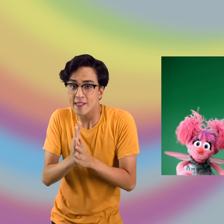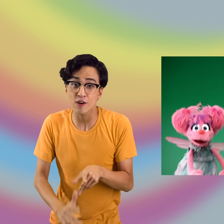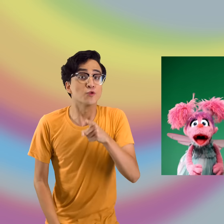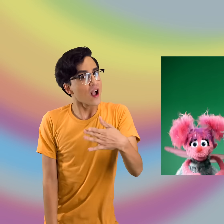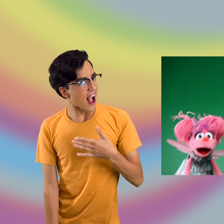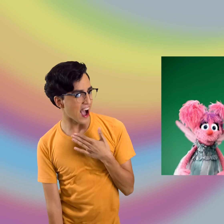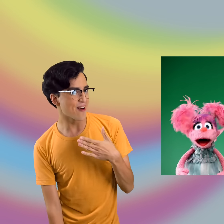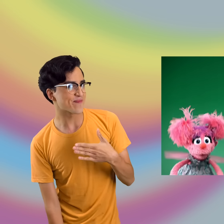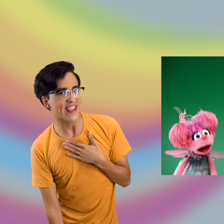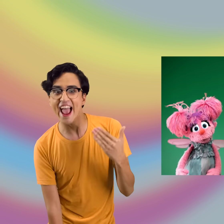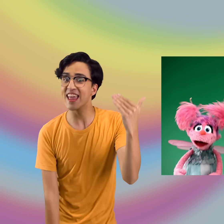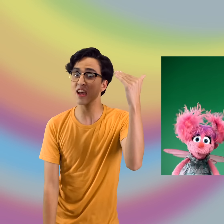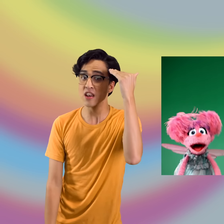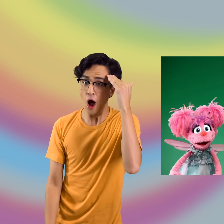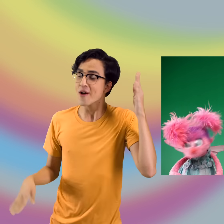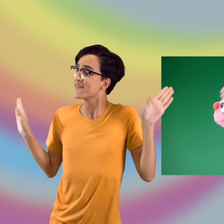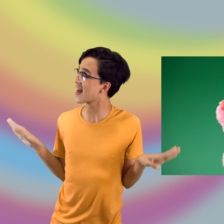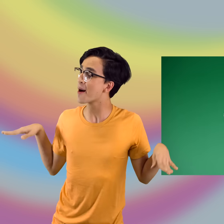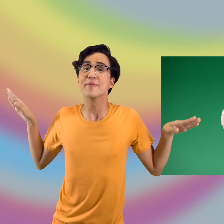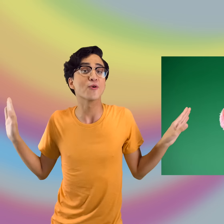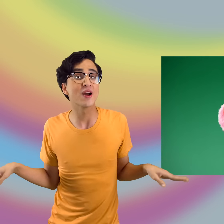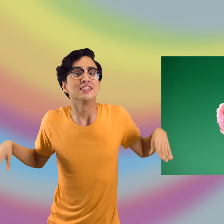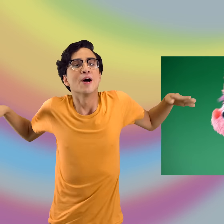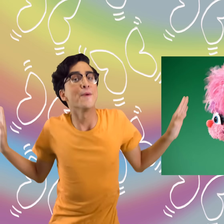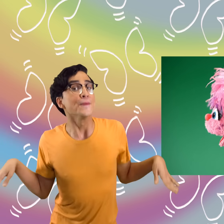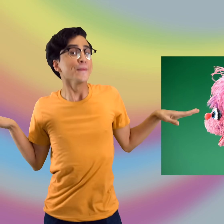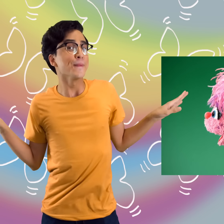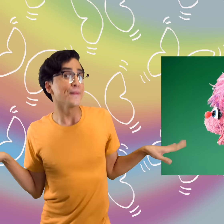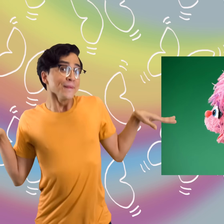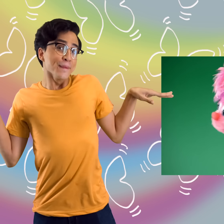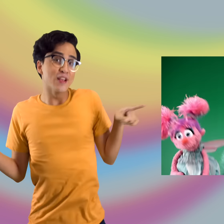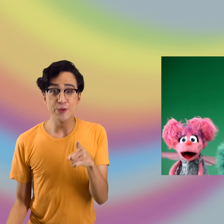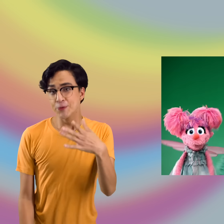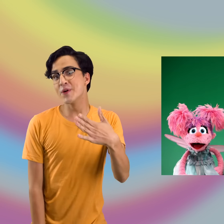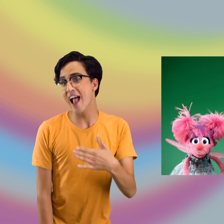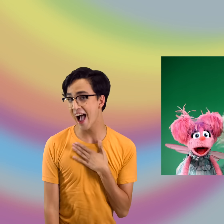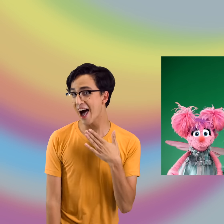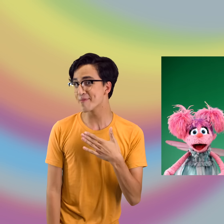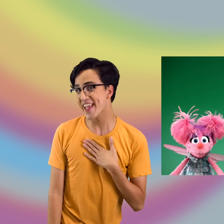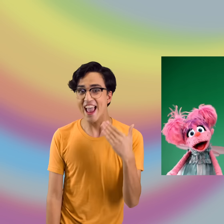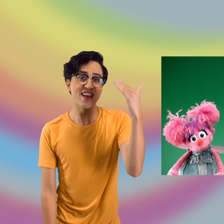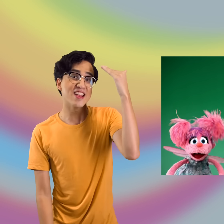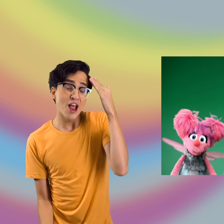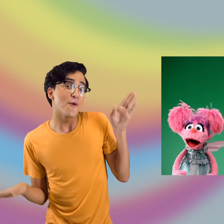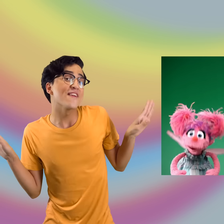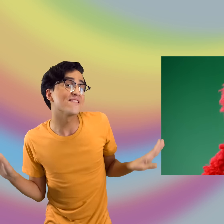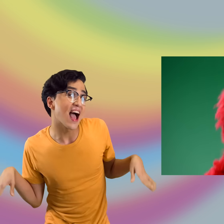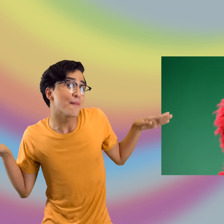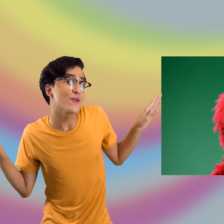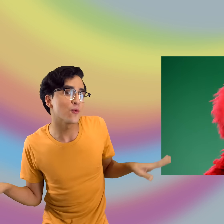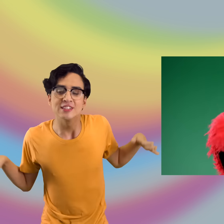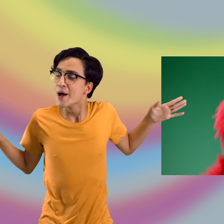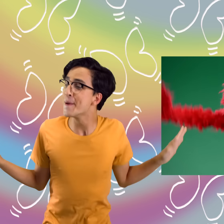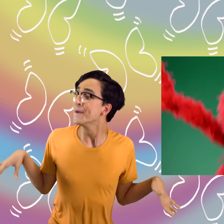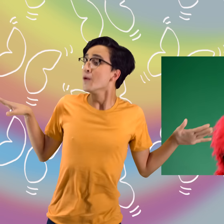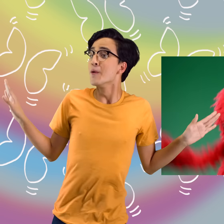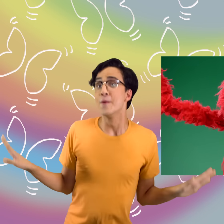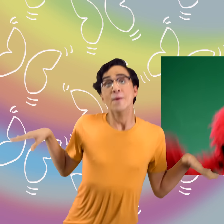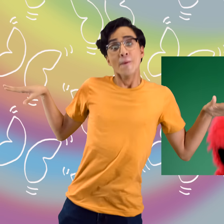(ALL SINGING) If you're happy and you know it Flap your wings. [FLAP FLAP] (ALL SINGING) If you're happy and you know it Flap your wings. [FLAP FLAP]